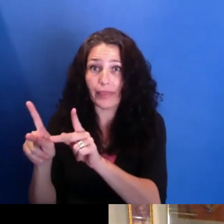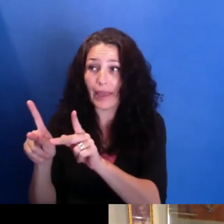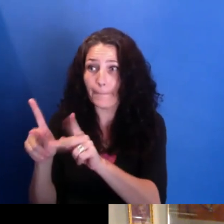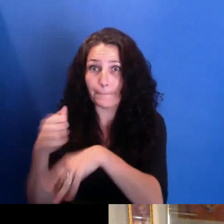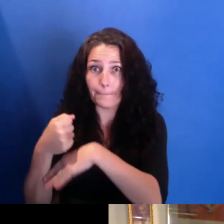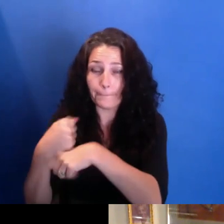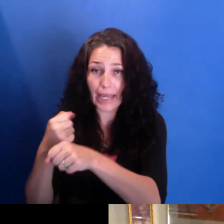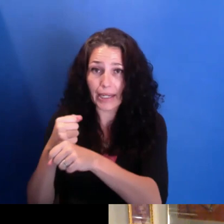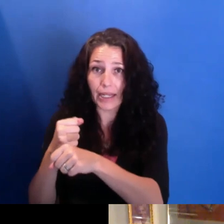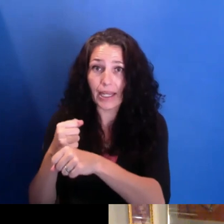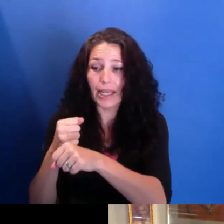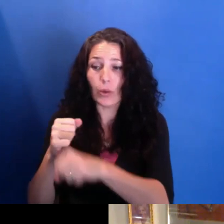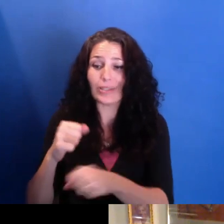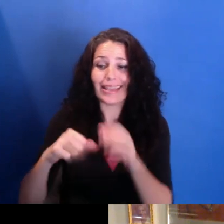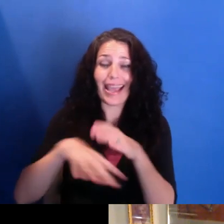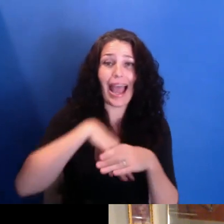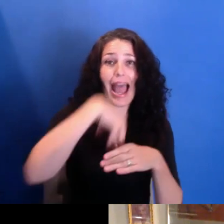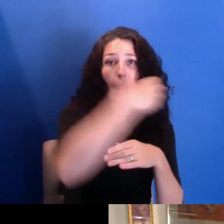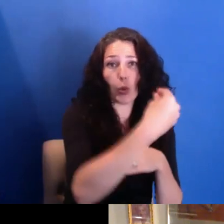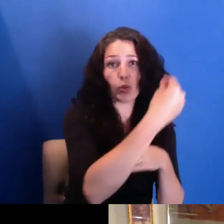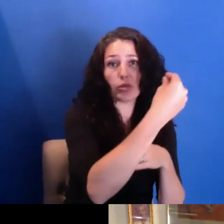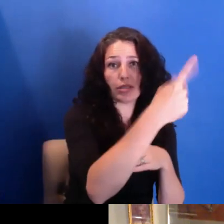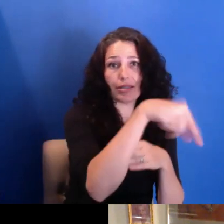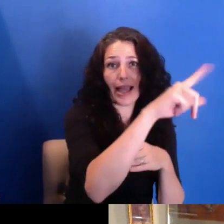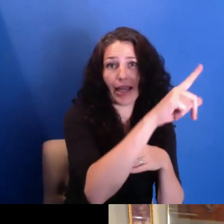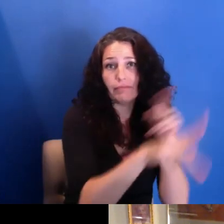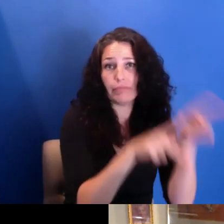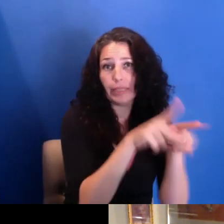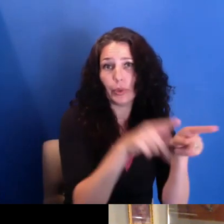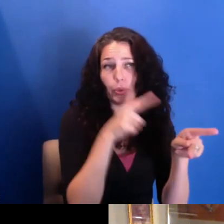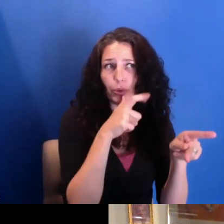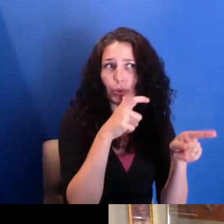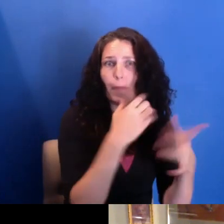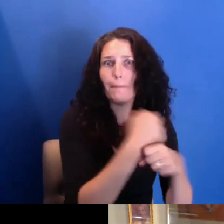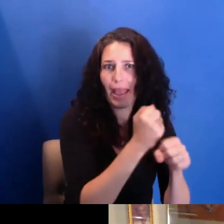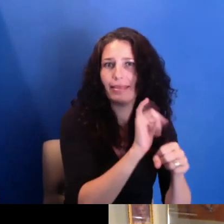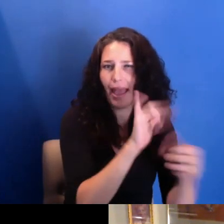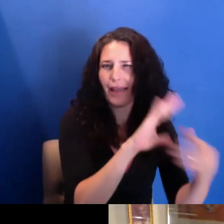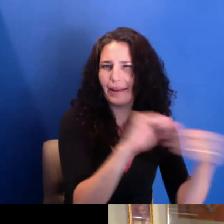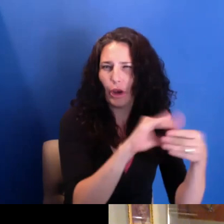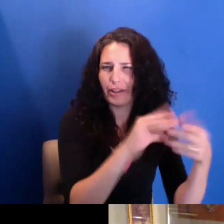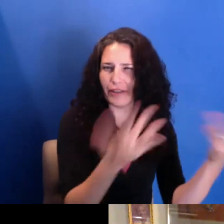And so for us, it's like, well, we wouldn't say changing the narrative, but it's more so amplifying